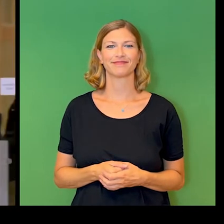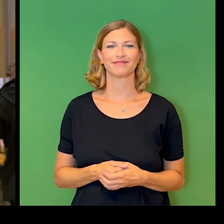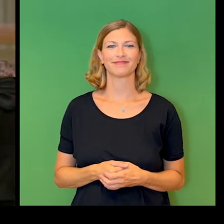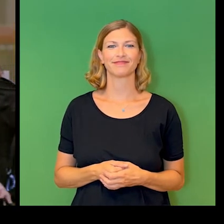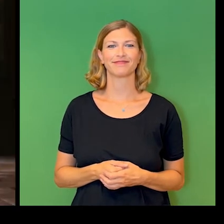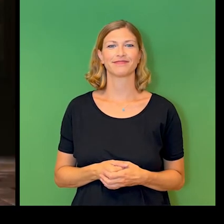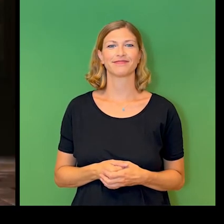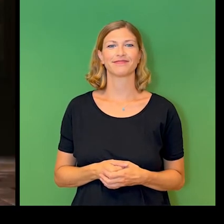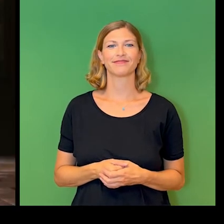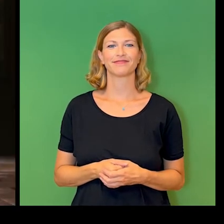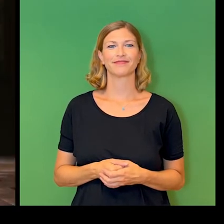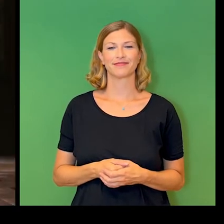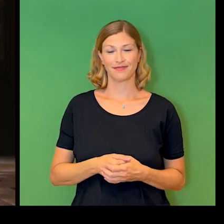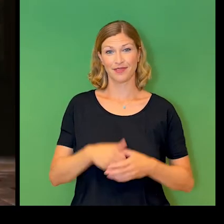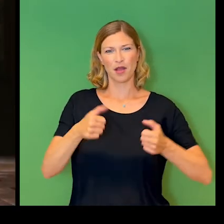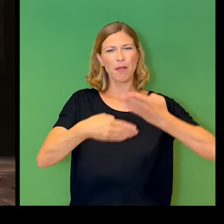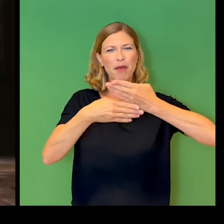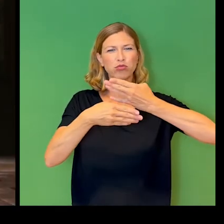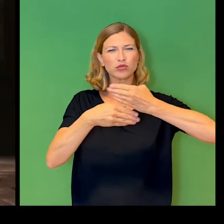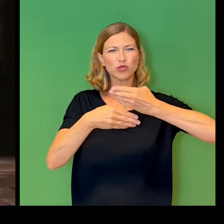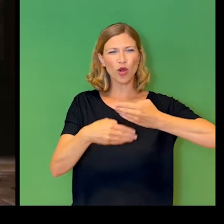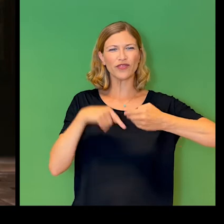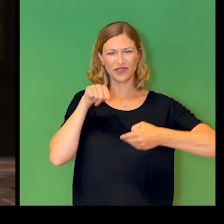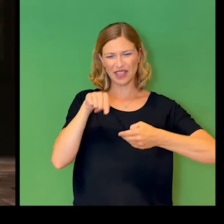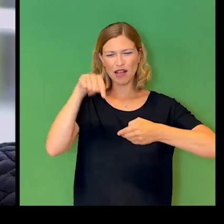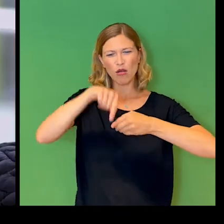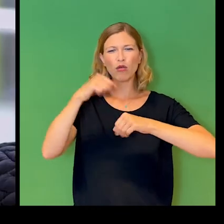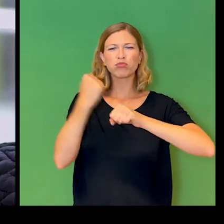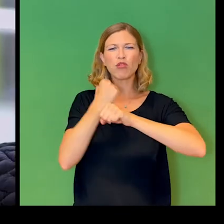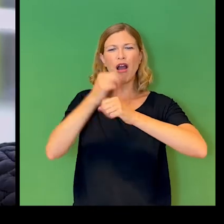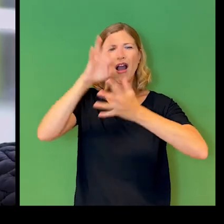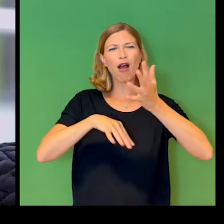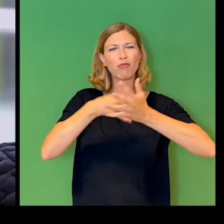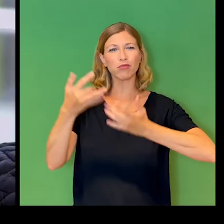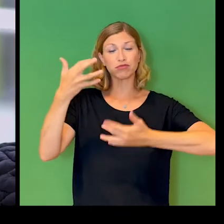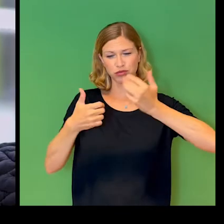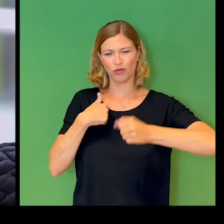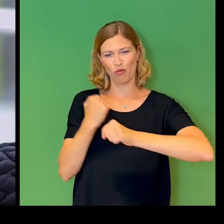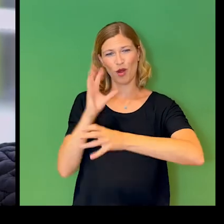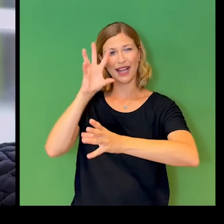I joined Microsoft ten years ago as a software engineer. I love making things which improve people's lives.